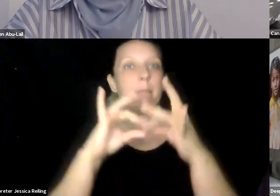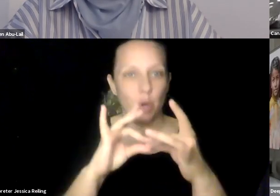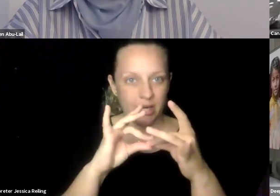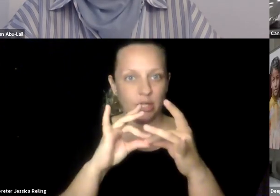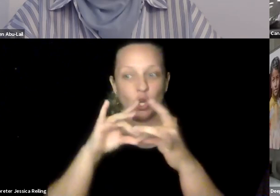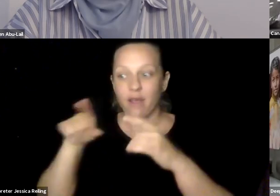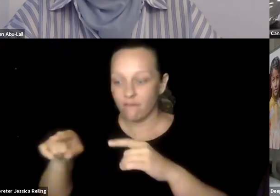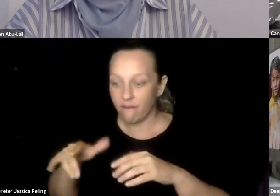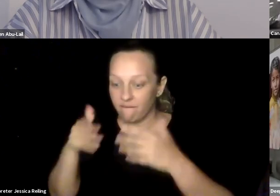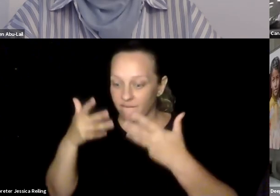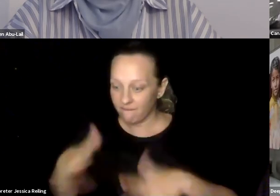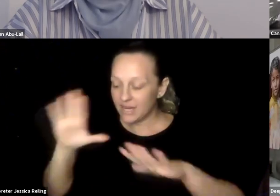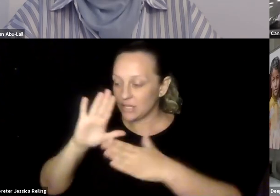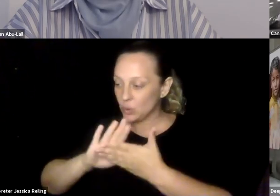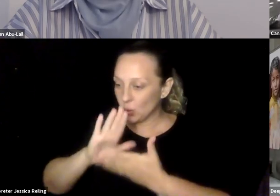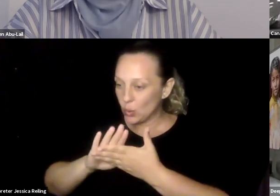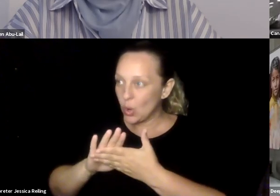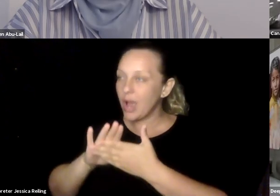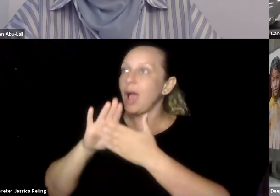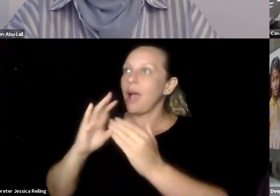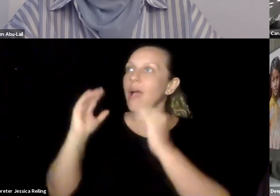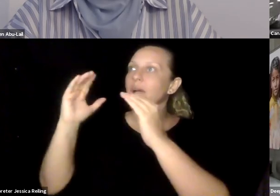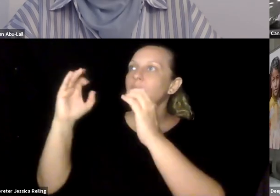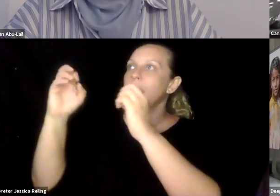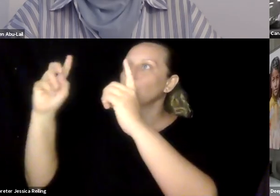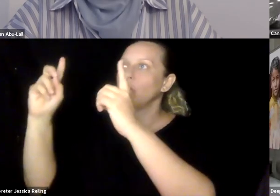student's needs and preferences. Higher education is the bridge to